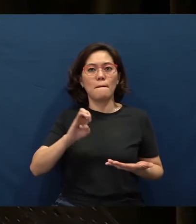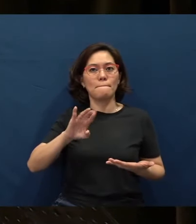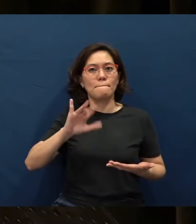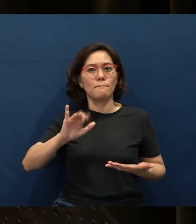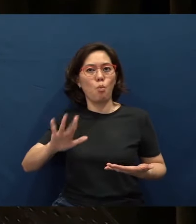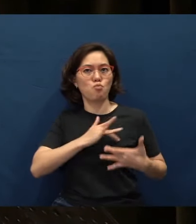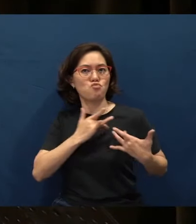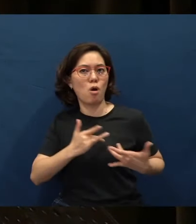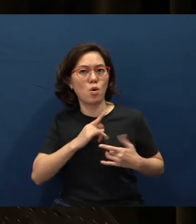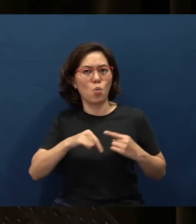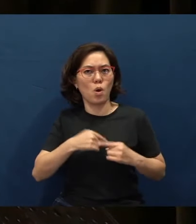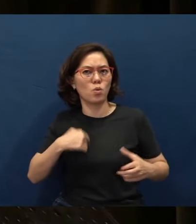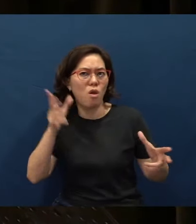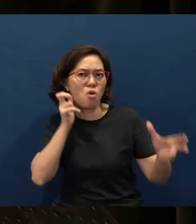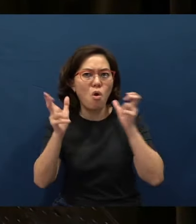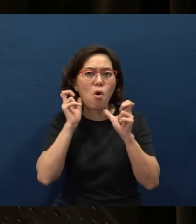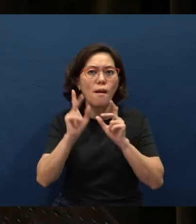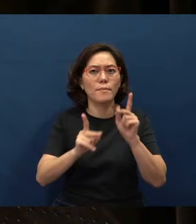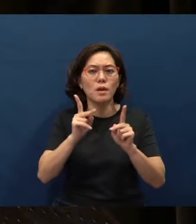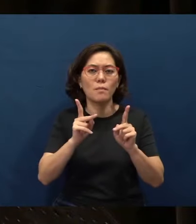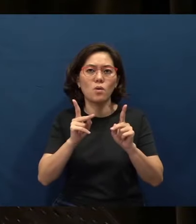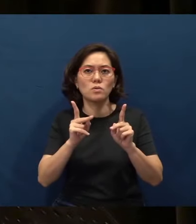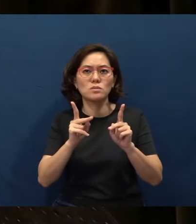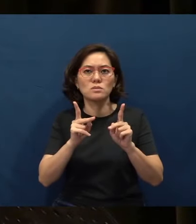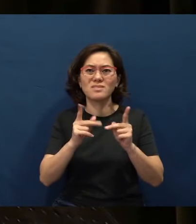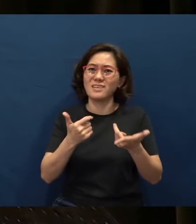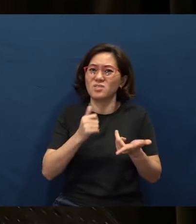when we hear of people - they may not be our neighbors,